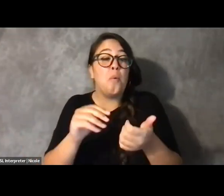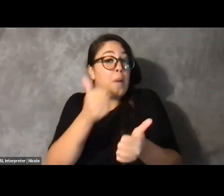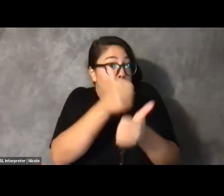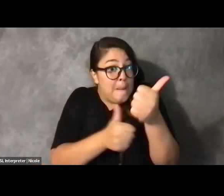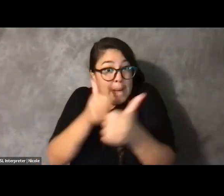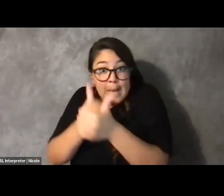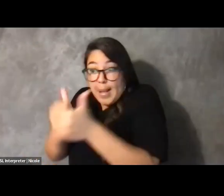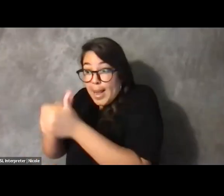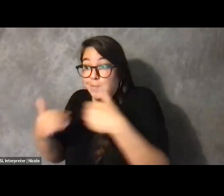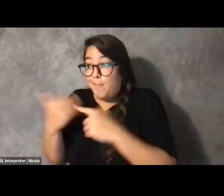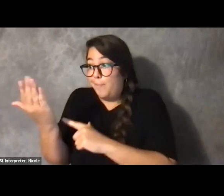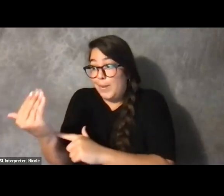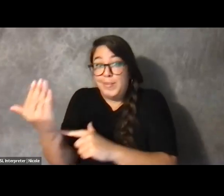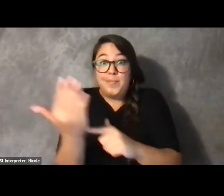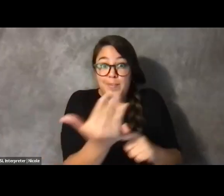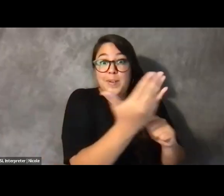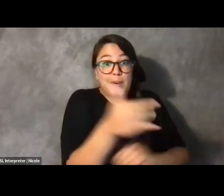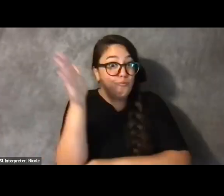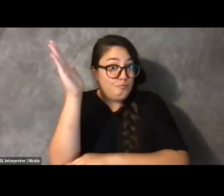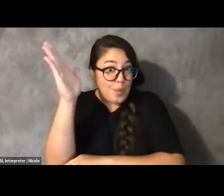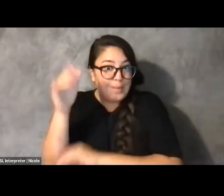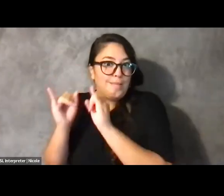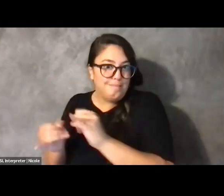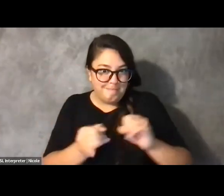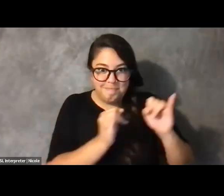to present individually that'll go in sequence.